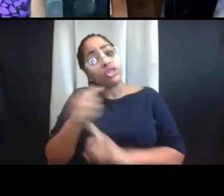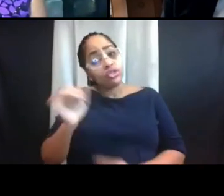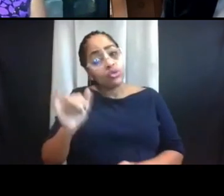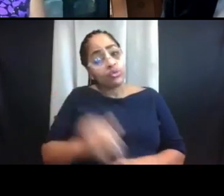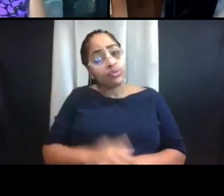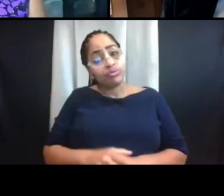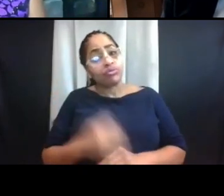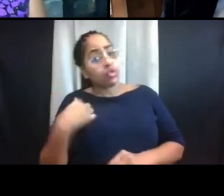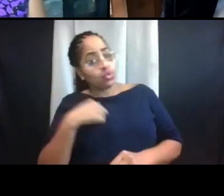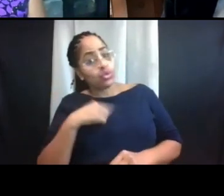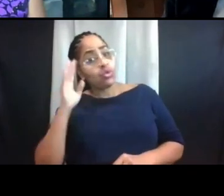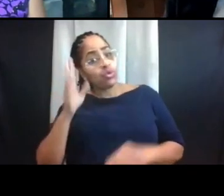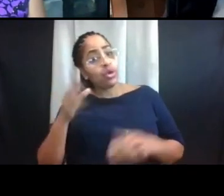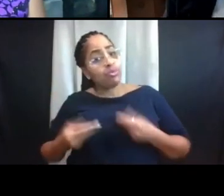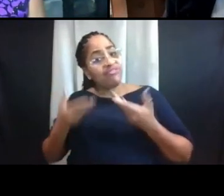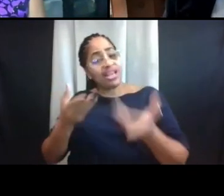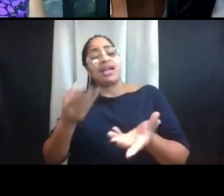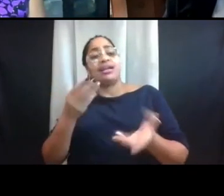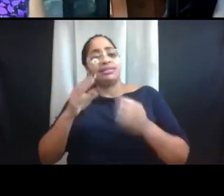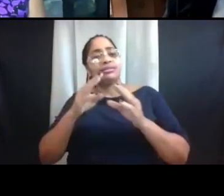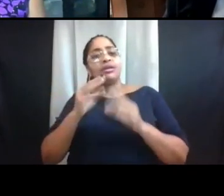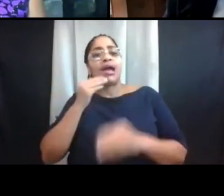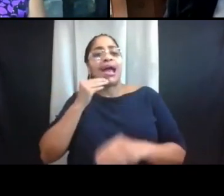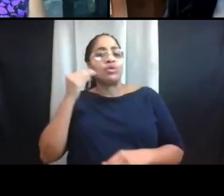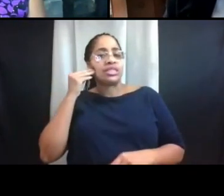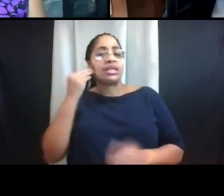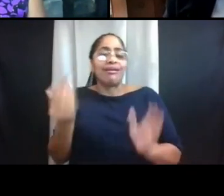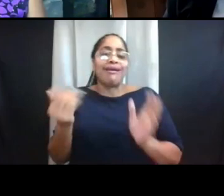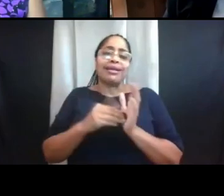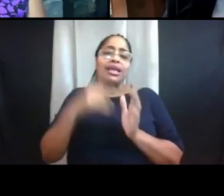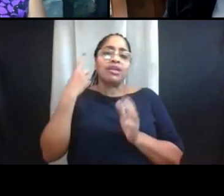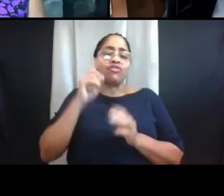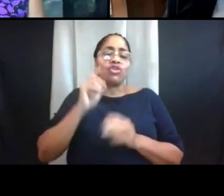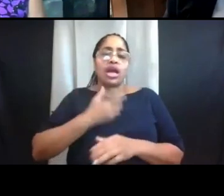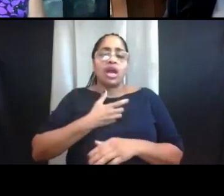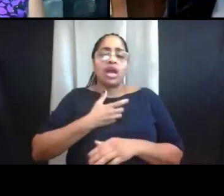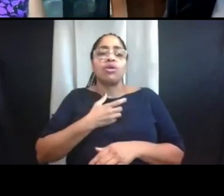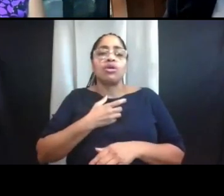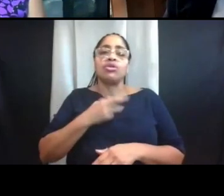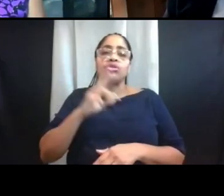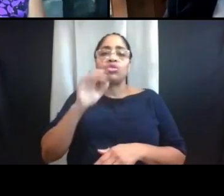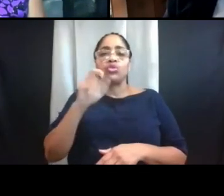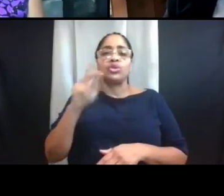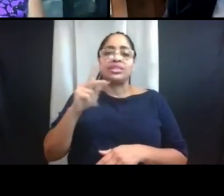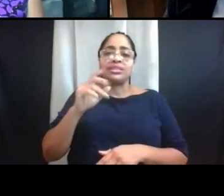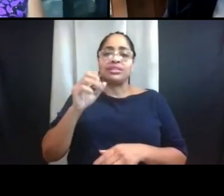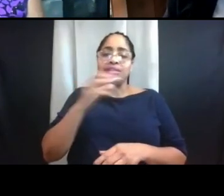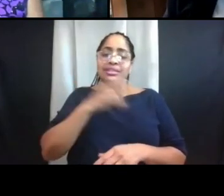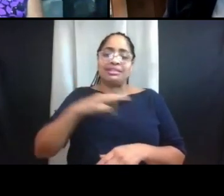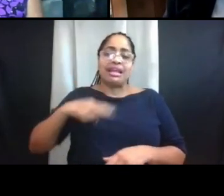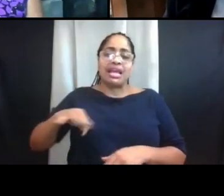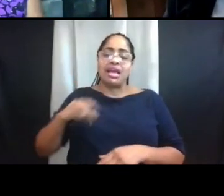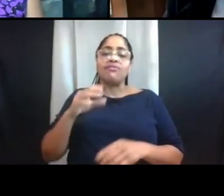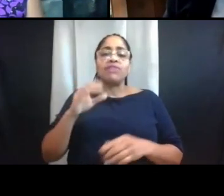We will provide housing again for our Res Staff members, which include RAs and Diversity Peer Educators.